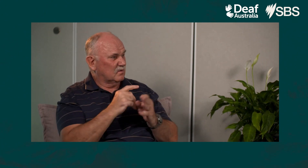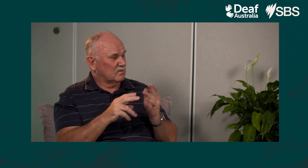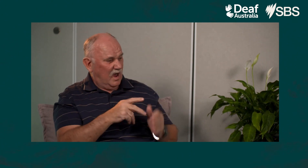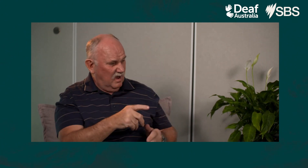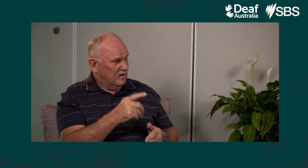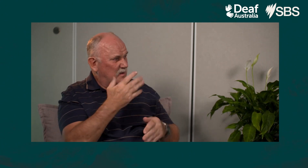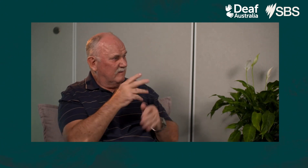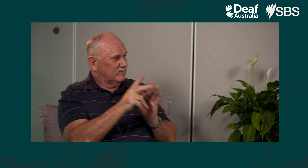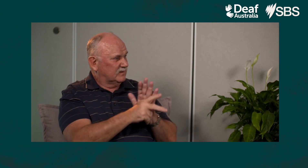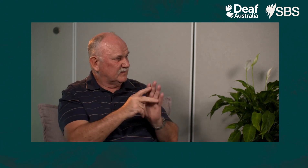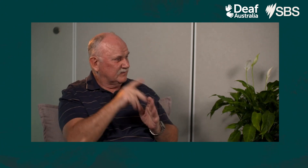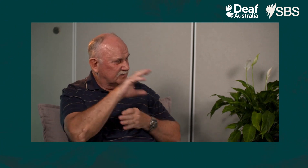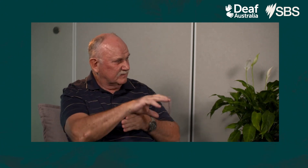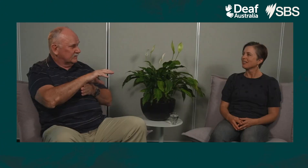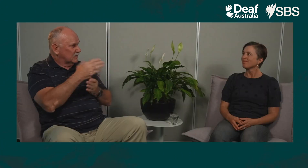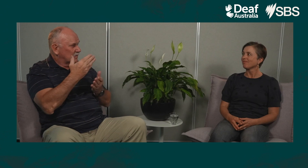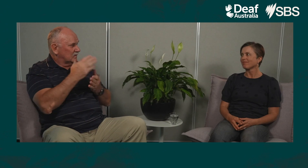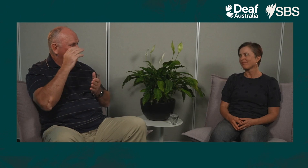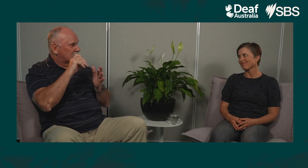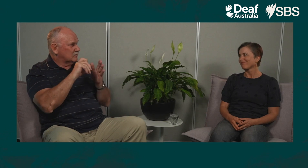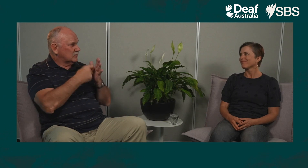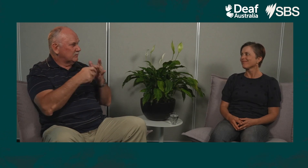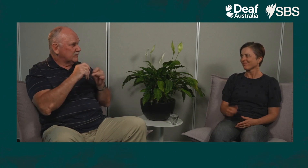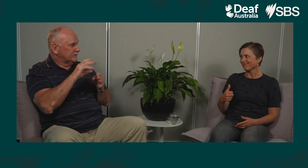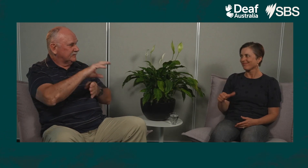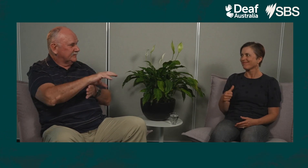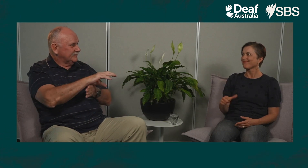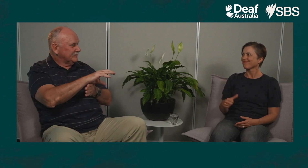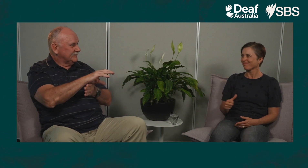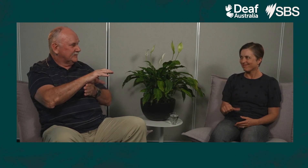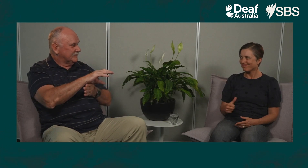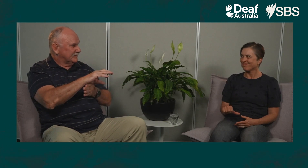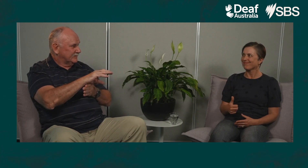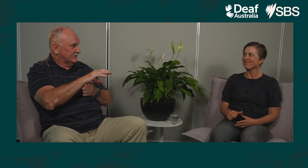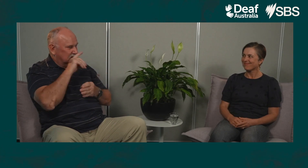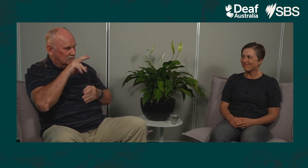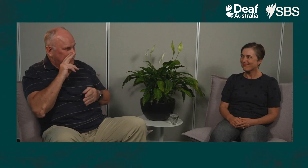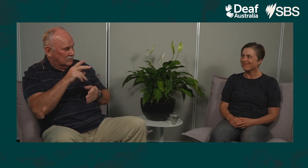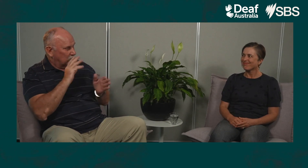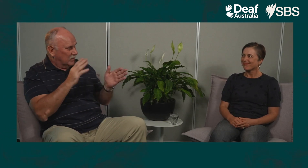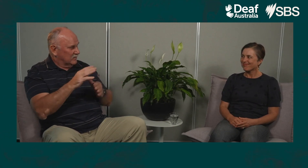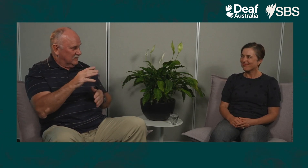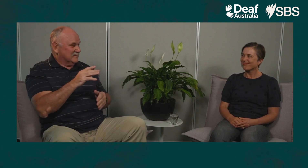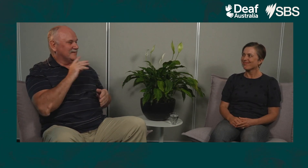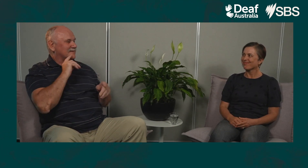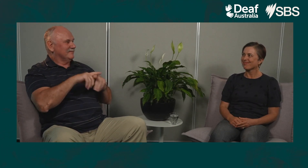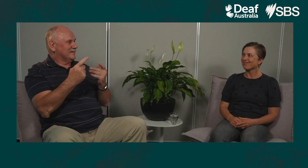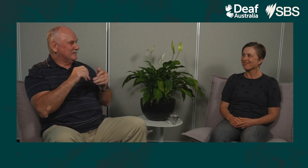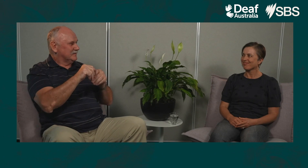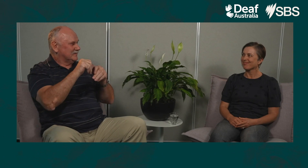And you know, my grandchild now has a video camera on them in the cot. So, you know, you can actually see them without being in the room and technology